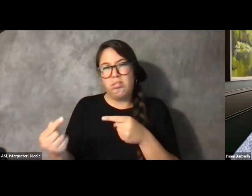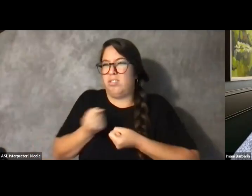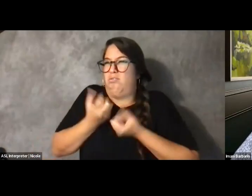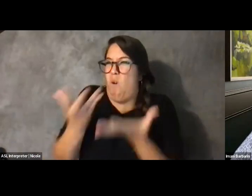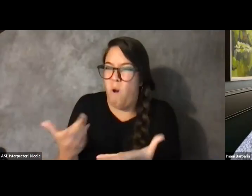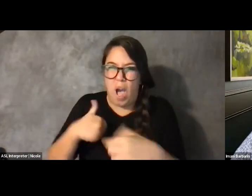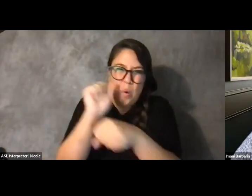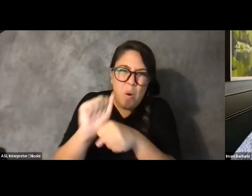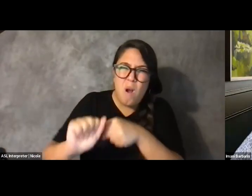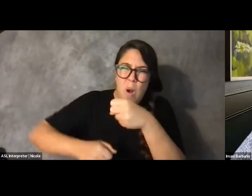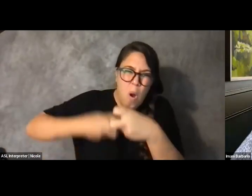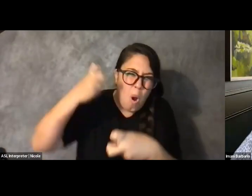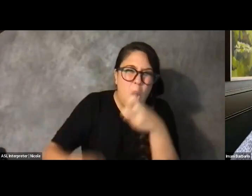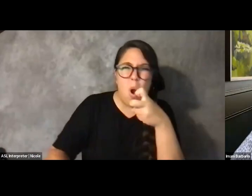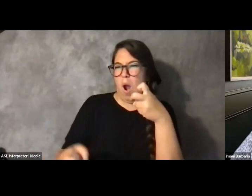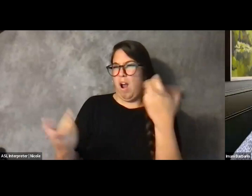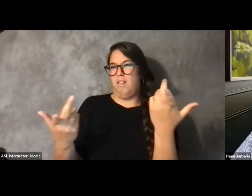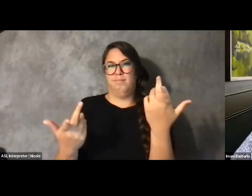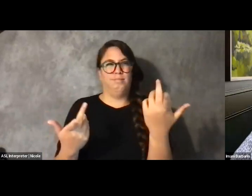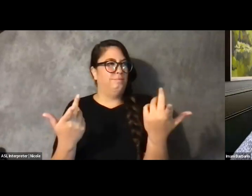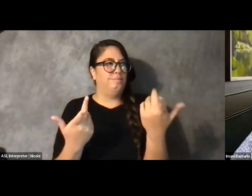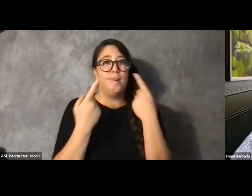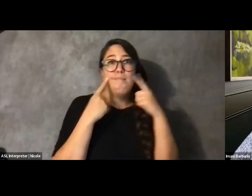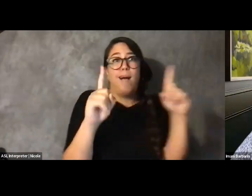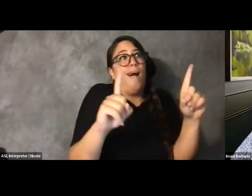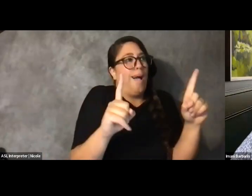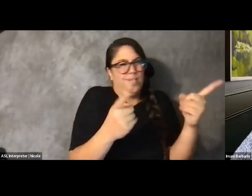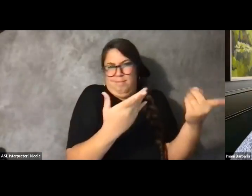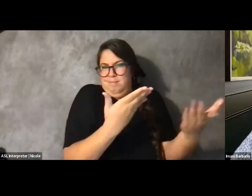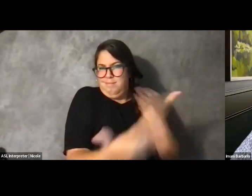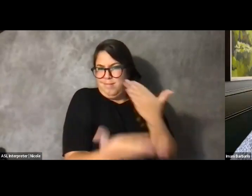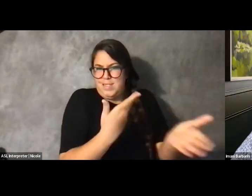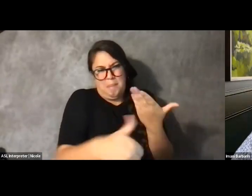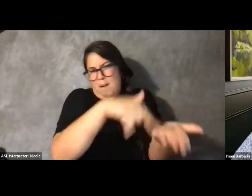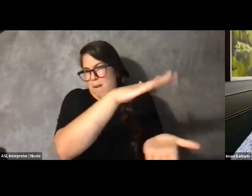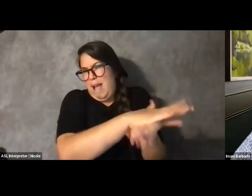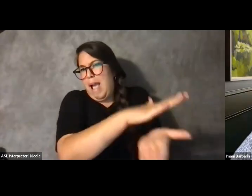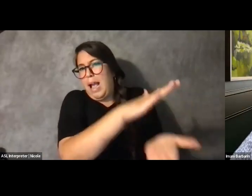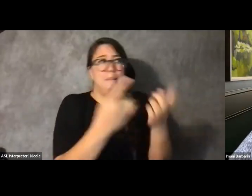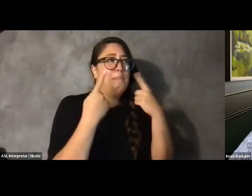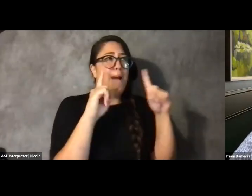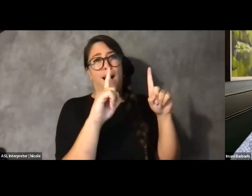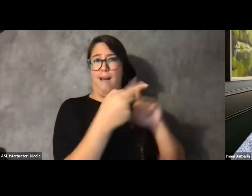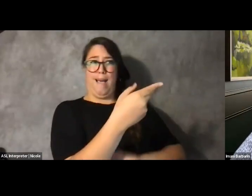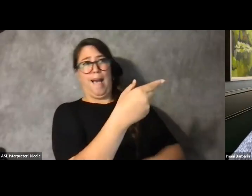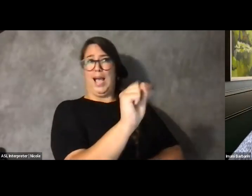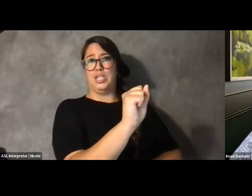And that regardless of what I achieved academically in high school, in middle school,